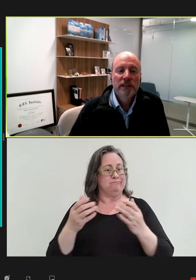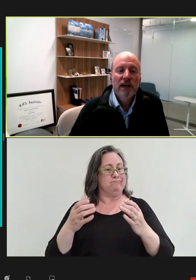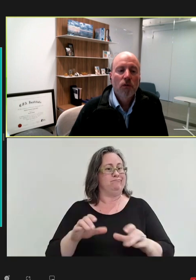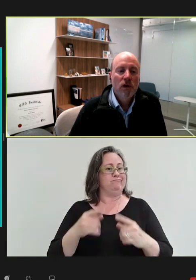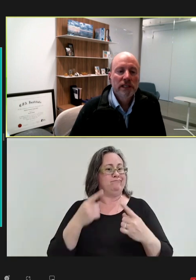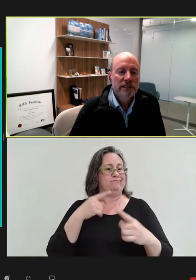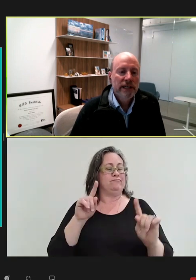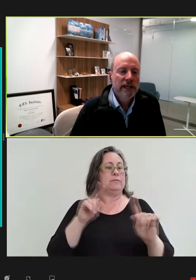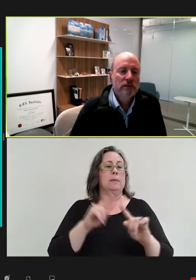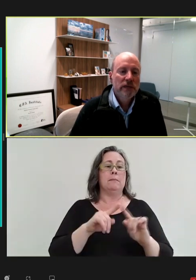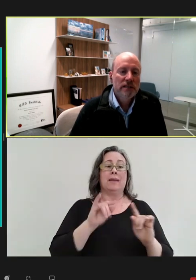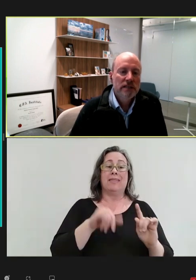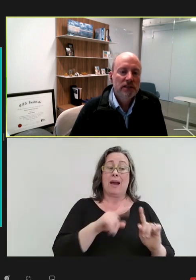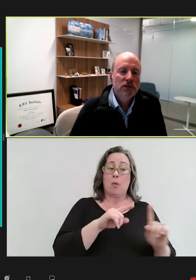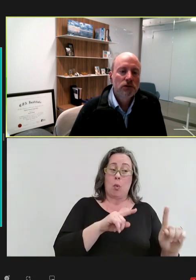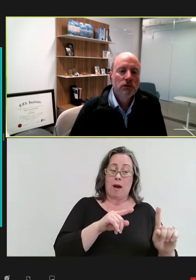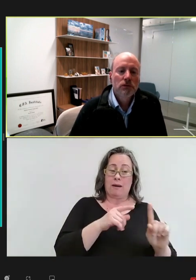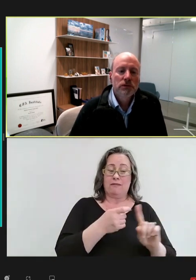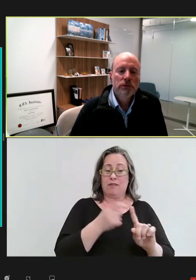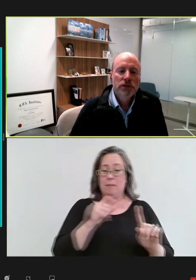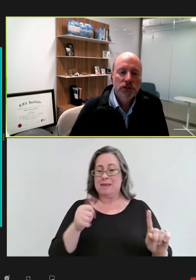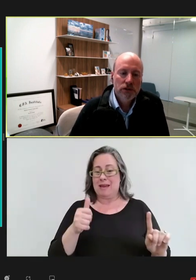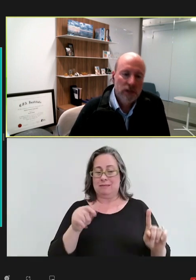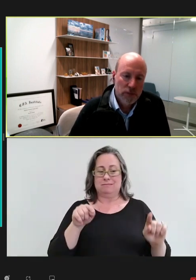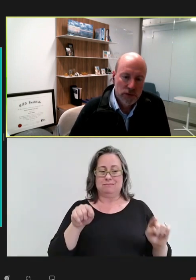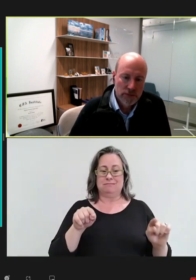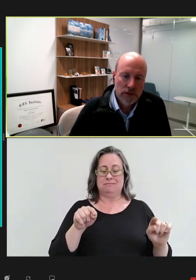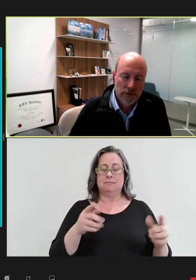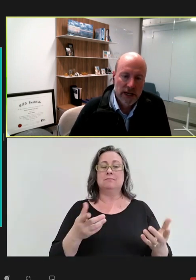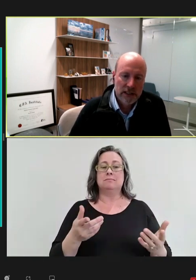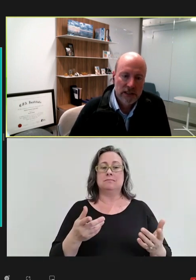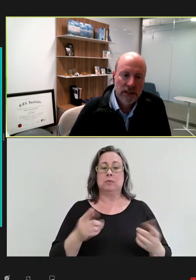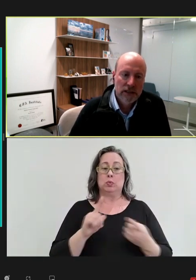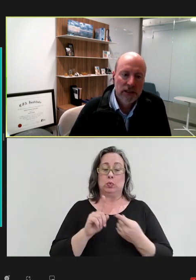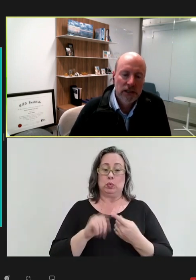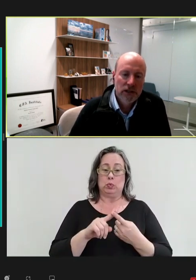But that one in 10 means that you -- to ensure an approval of a vaccine,